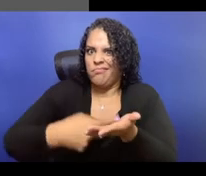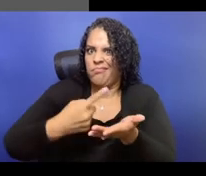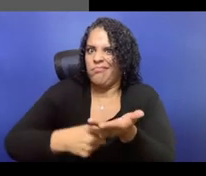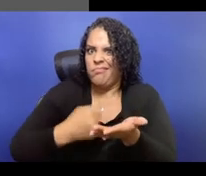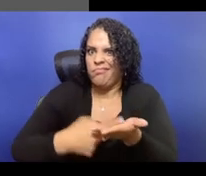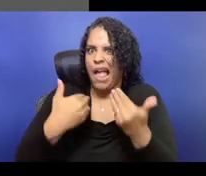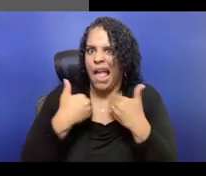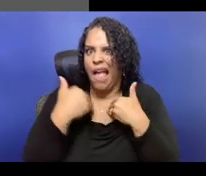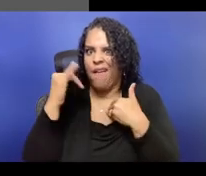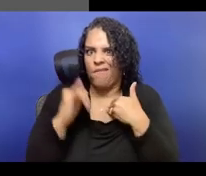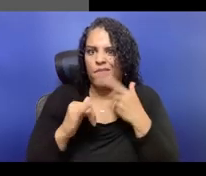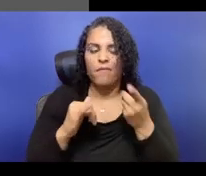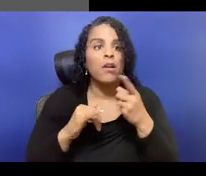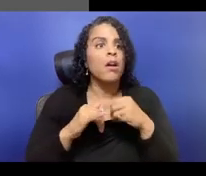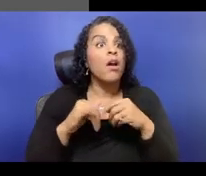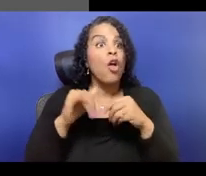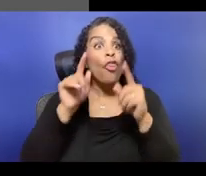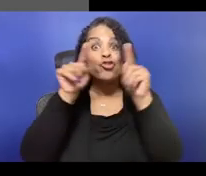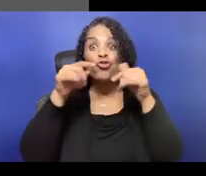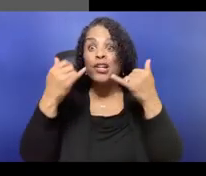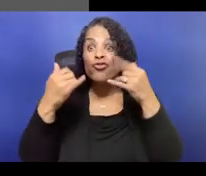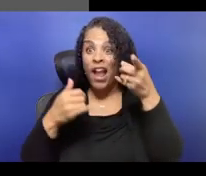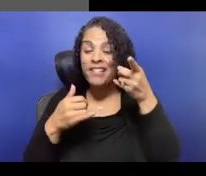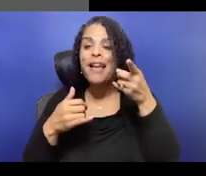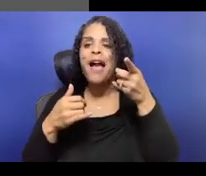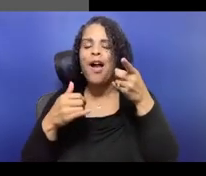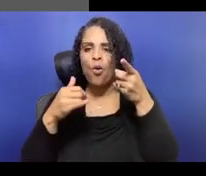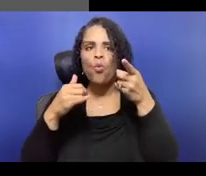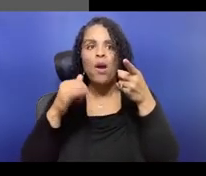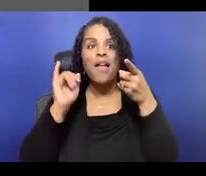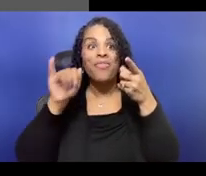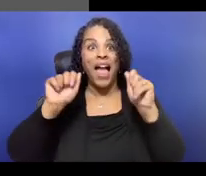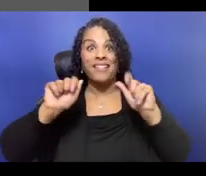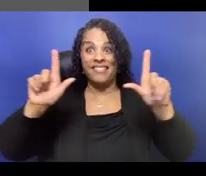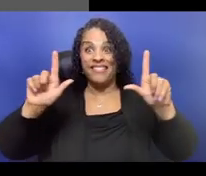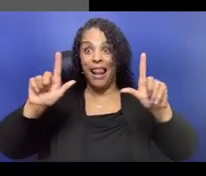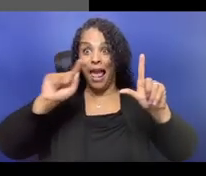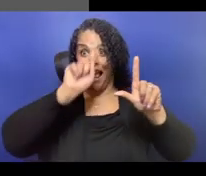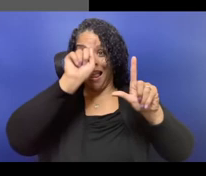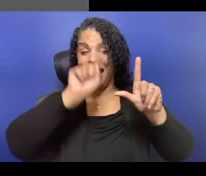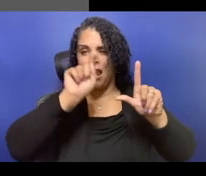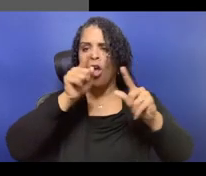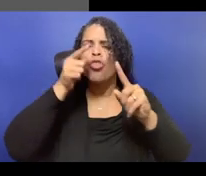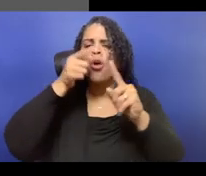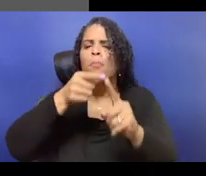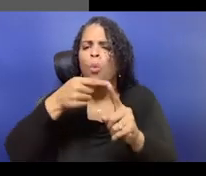are coming from what kinds of sources? You know, what kinds of, like are you divesting